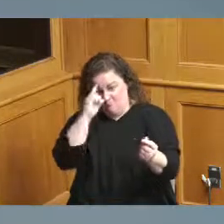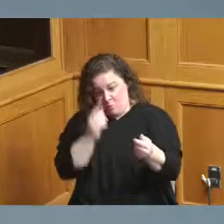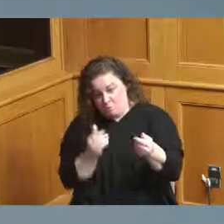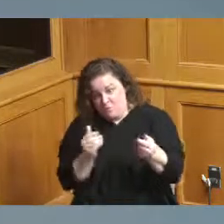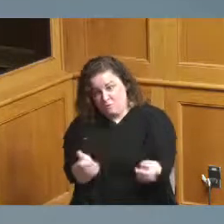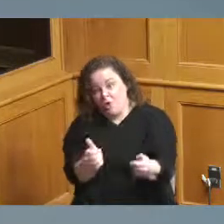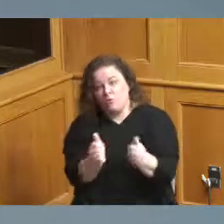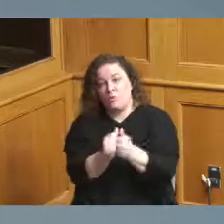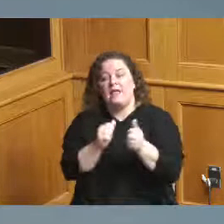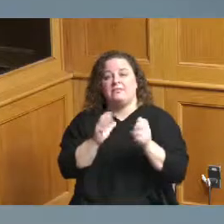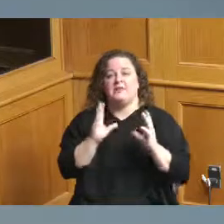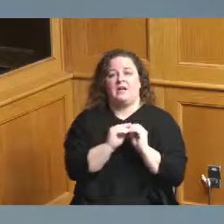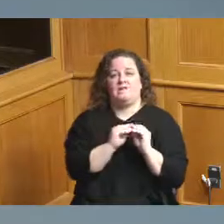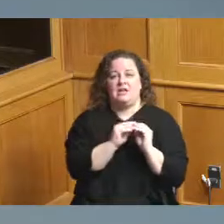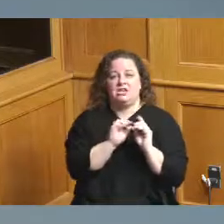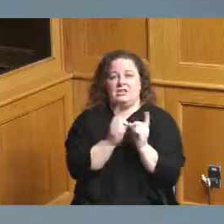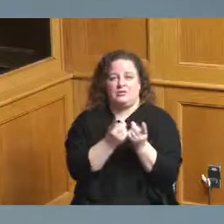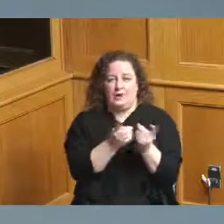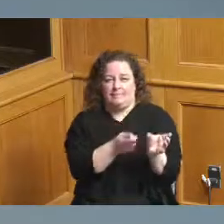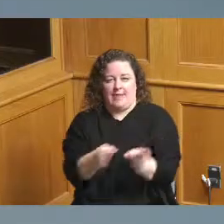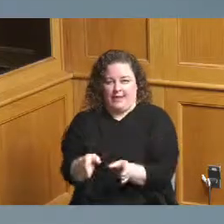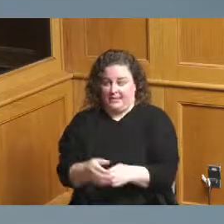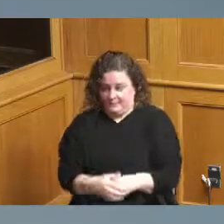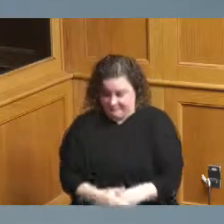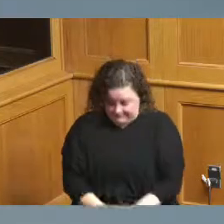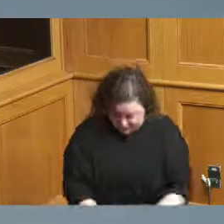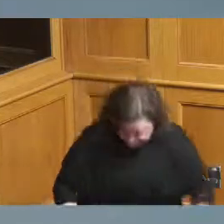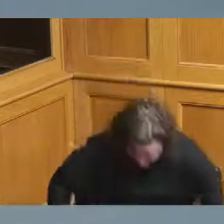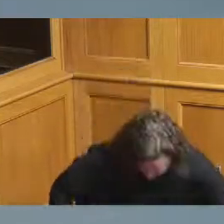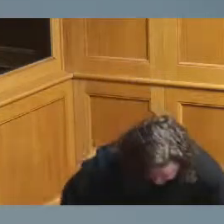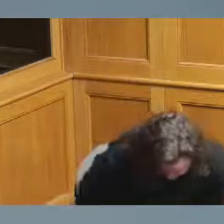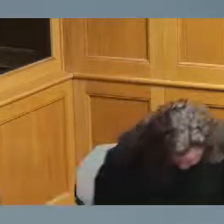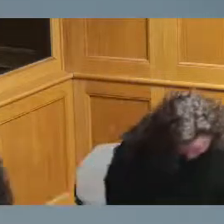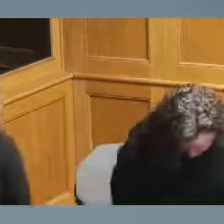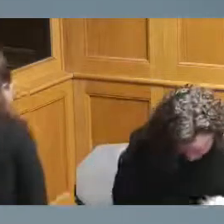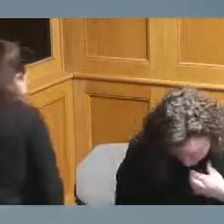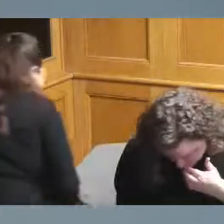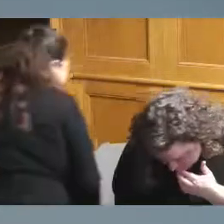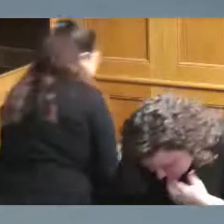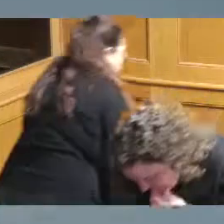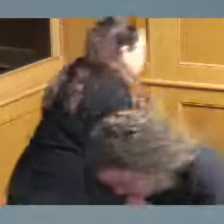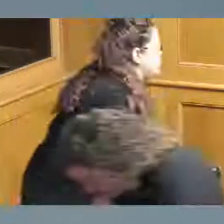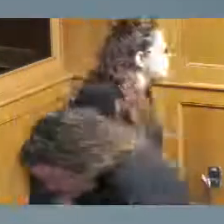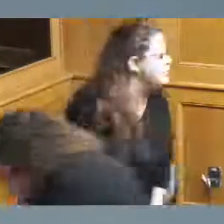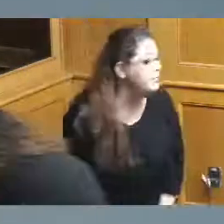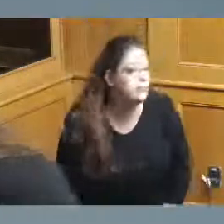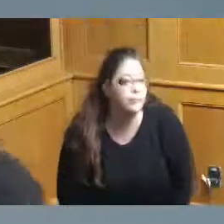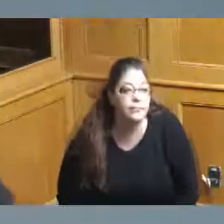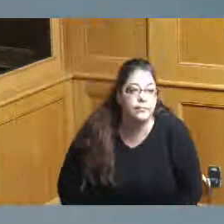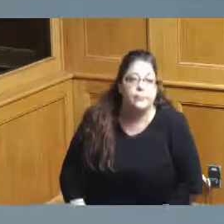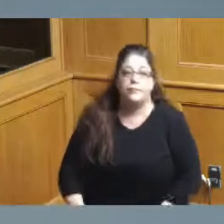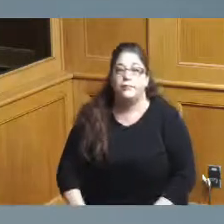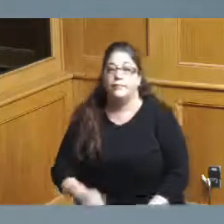district planning so the the county has actually been involved as a major investor in our with our